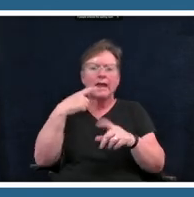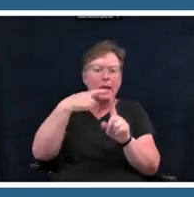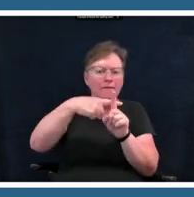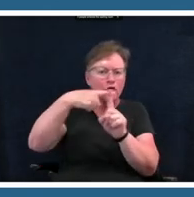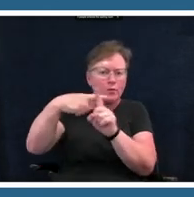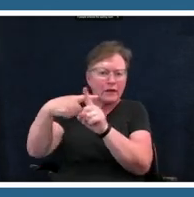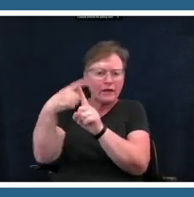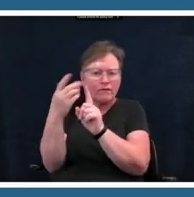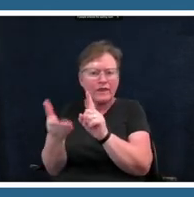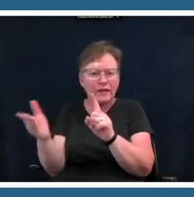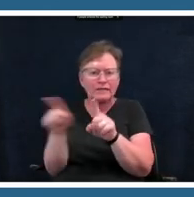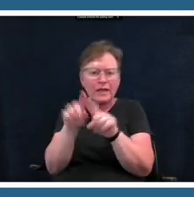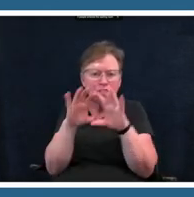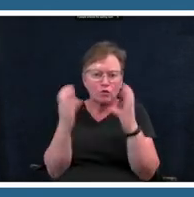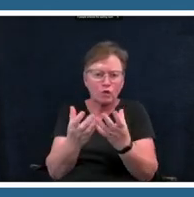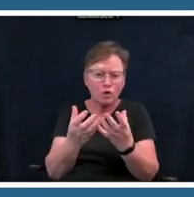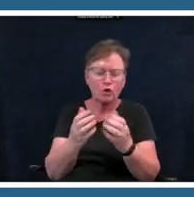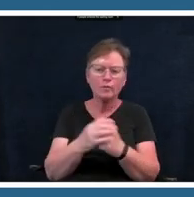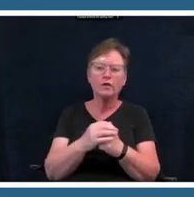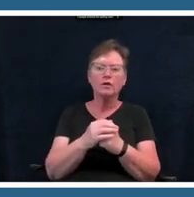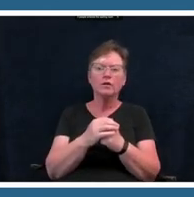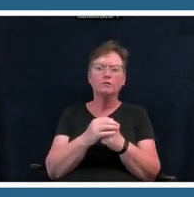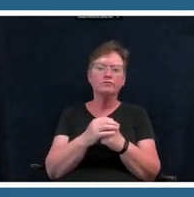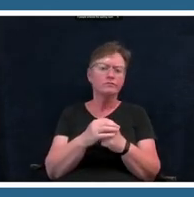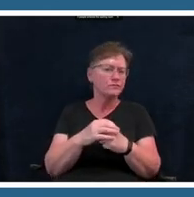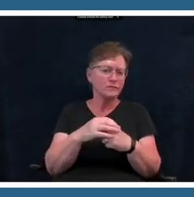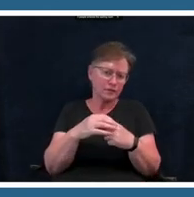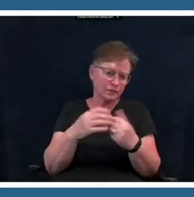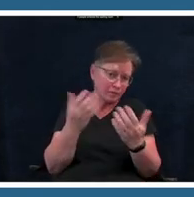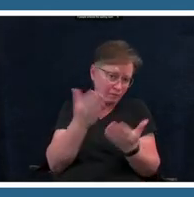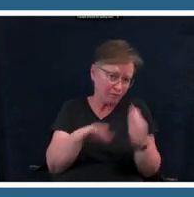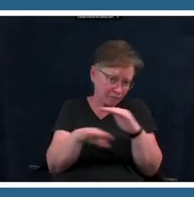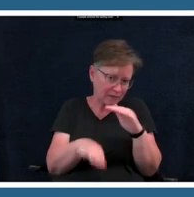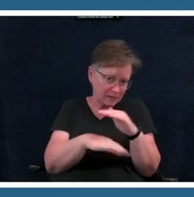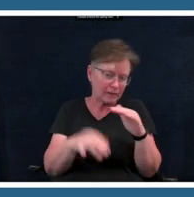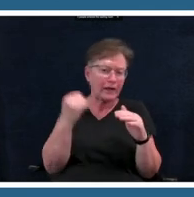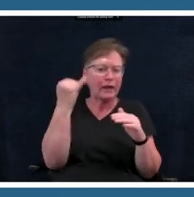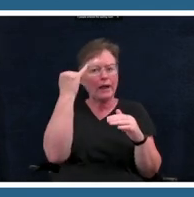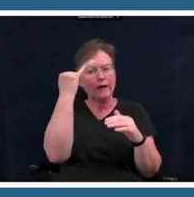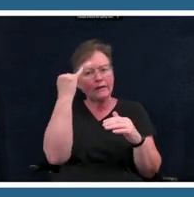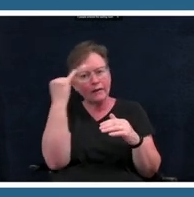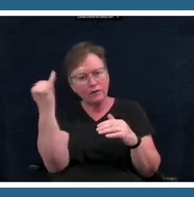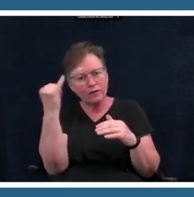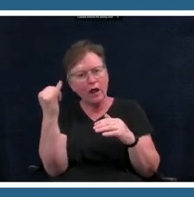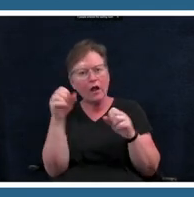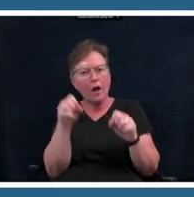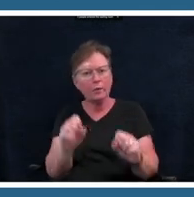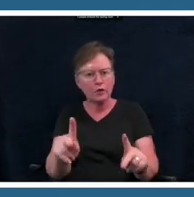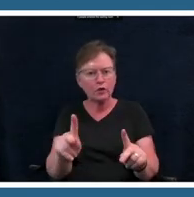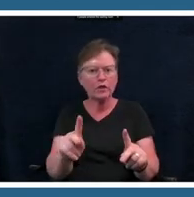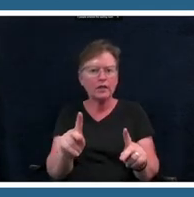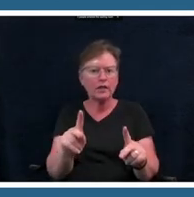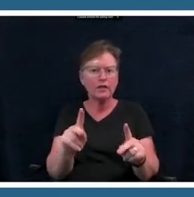being able to just identify you know with gratitude this is an opportunity